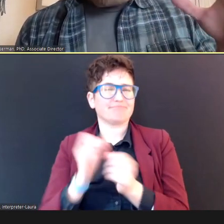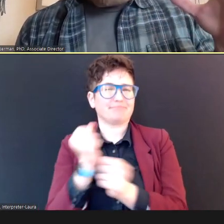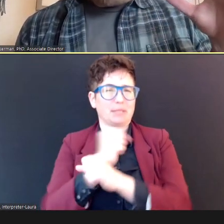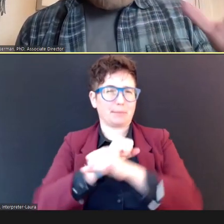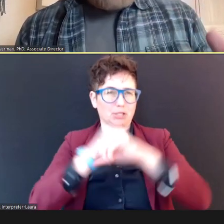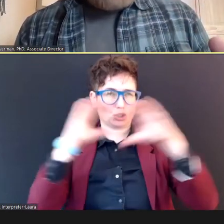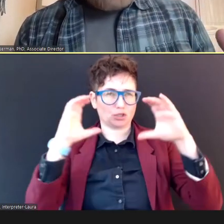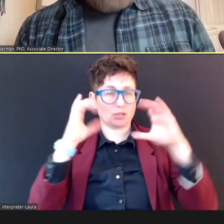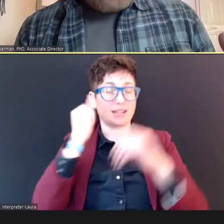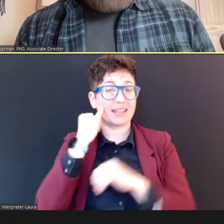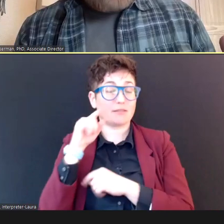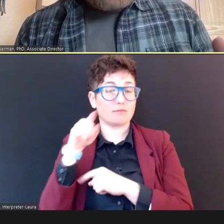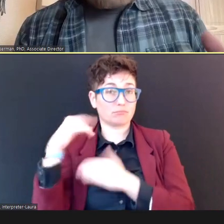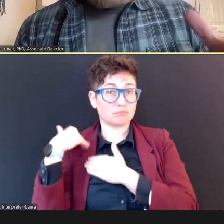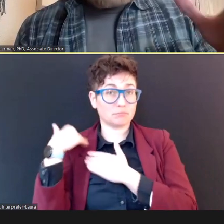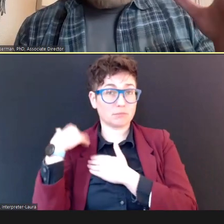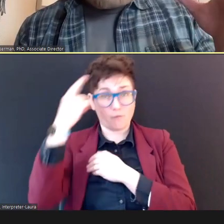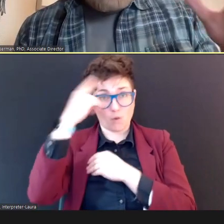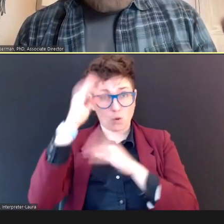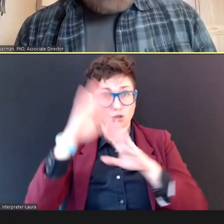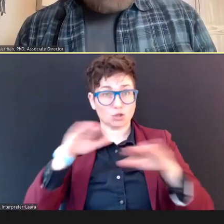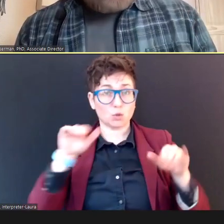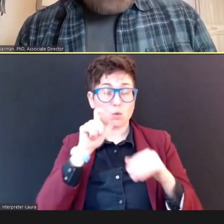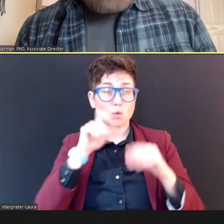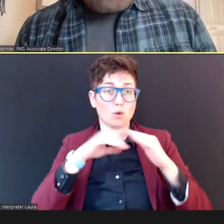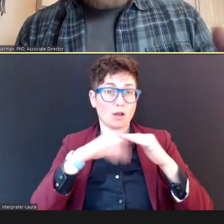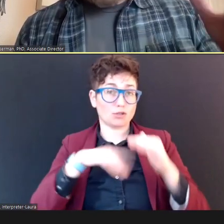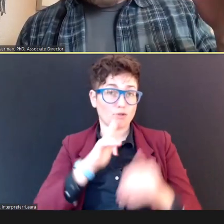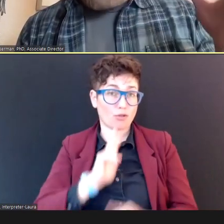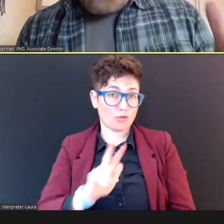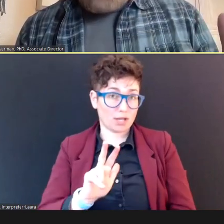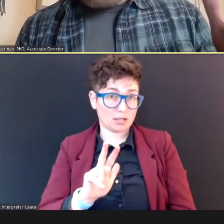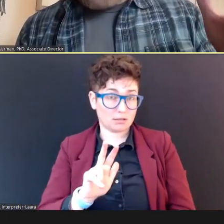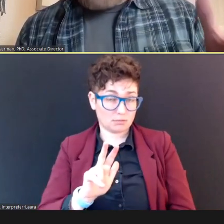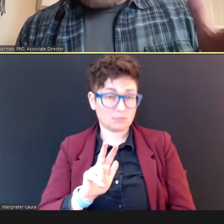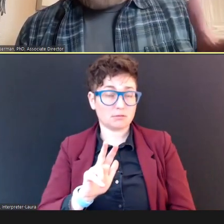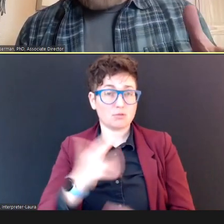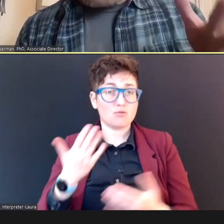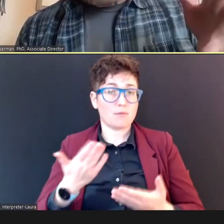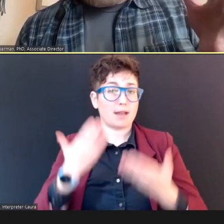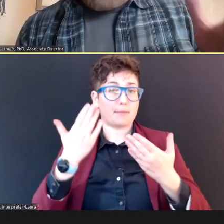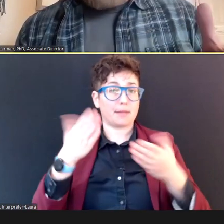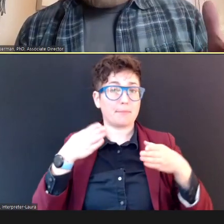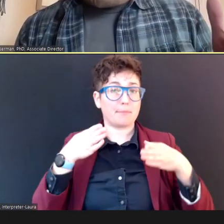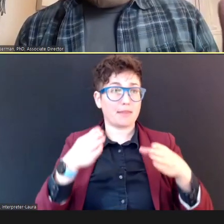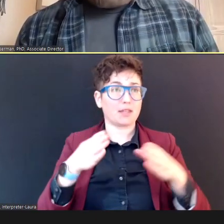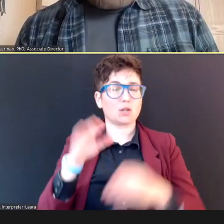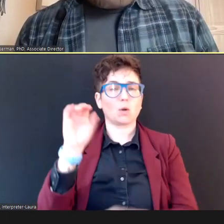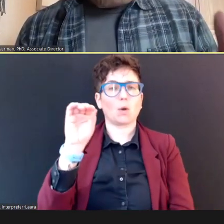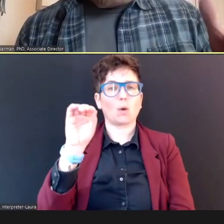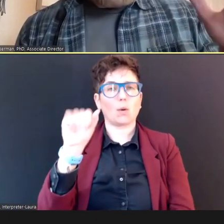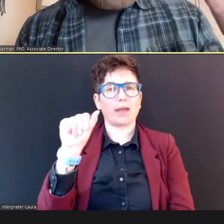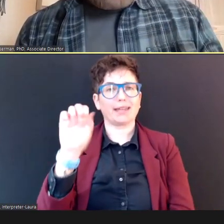who are under 3 years of age, the recommended method is OAE screening which you see on the left here, and if you're responsible for screening